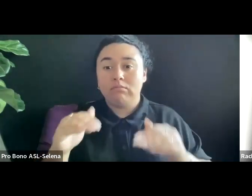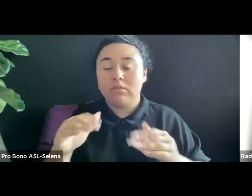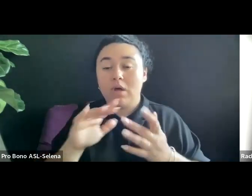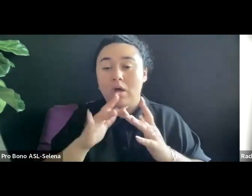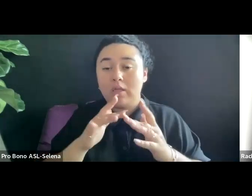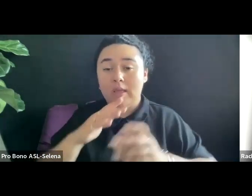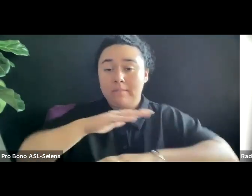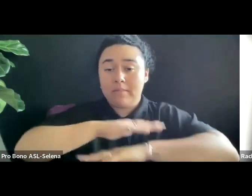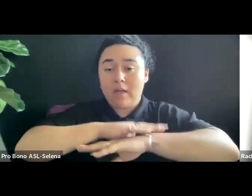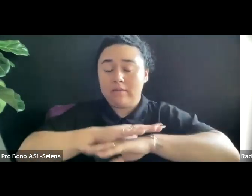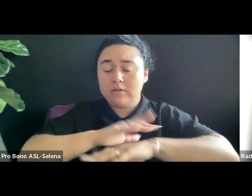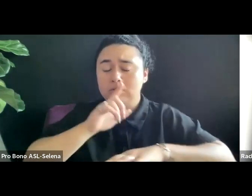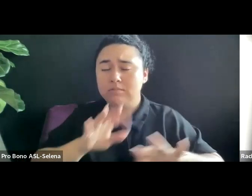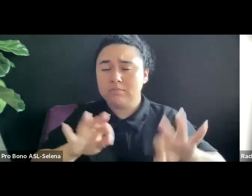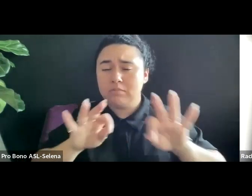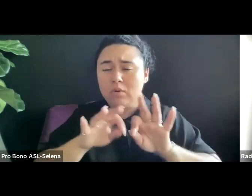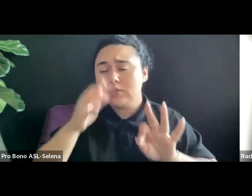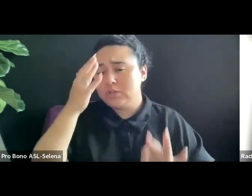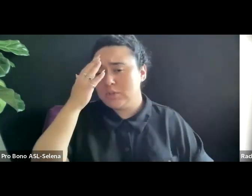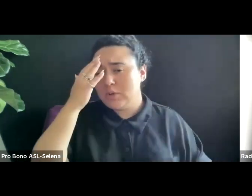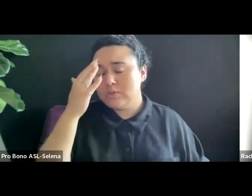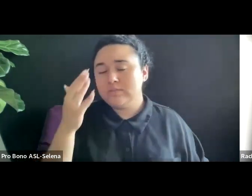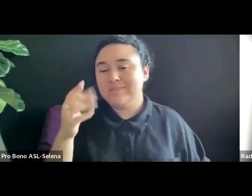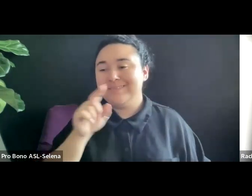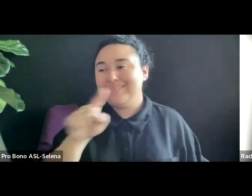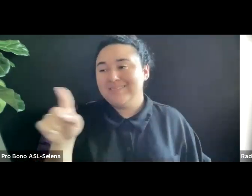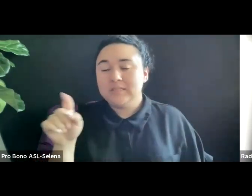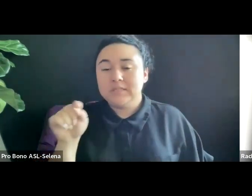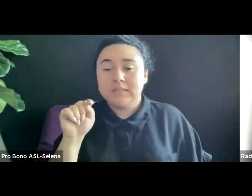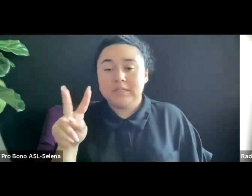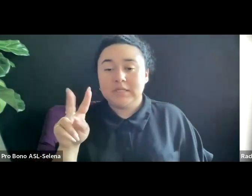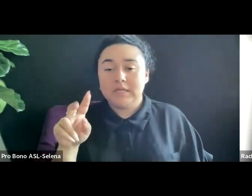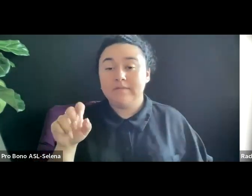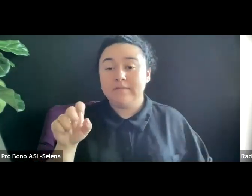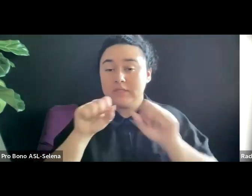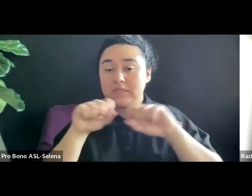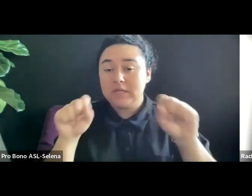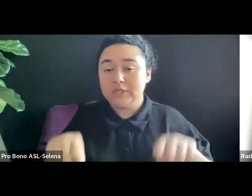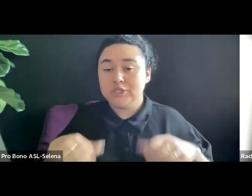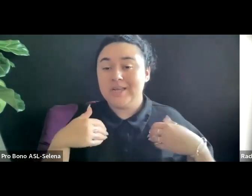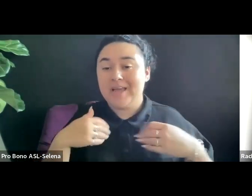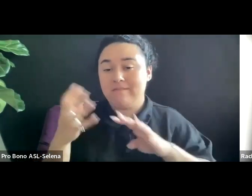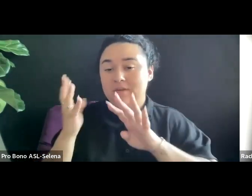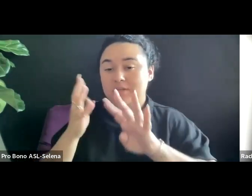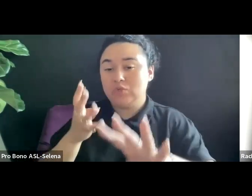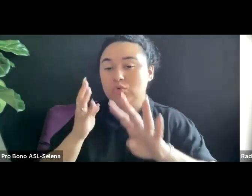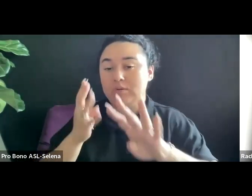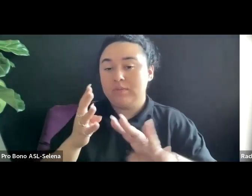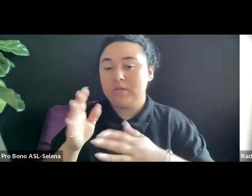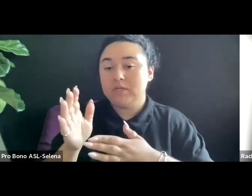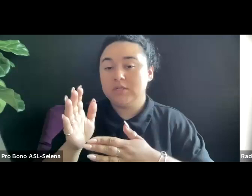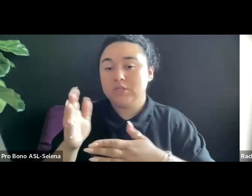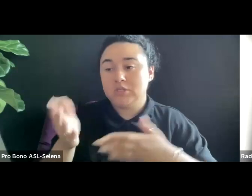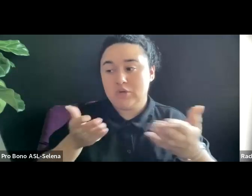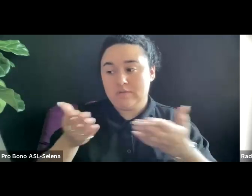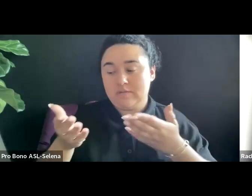STATIONS HAVE A STREAMING SERVICE THEY MAY WANT TO PROGRAM YOUR FILM ON SIMULTANEOUSLY WITH A TV